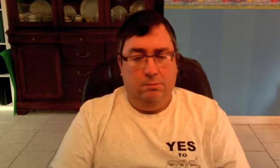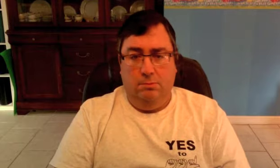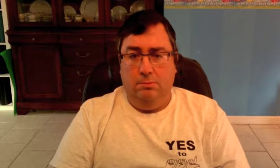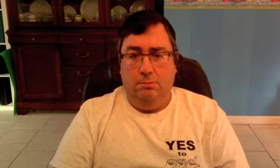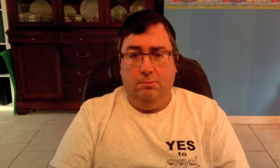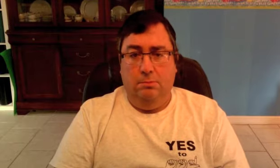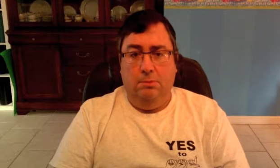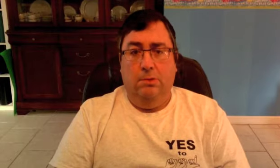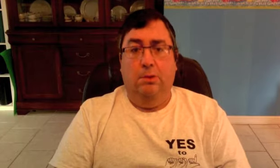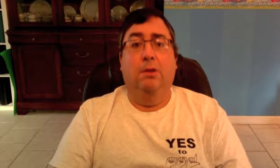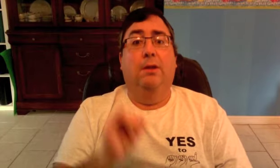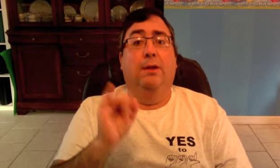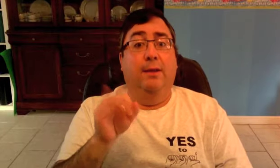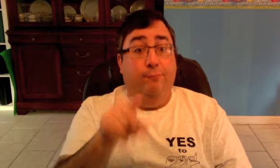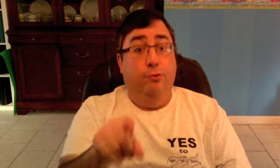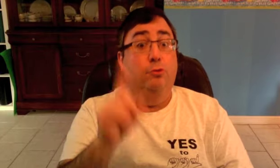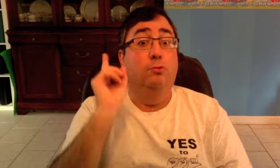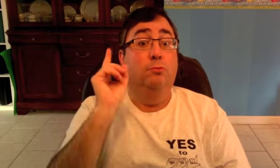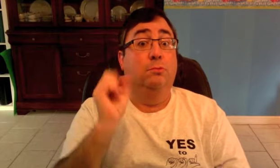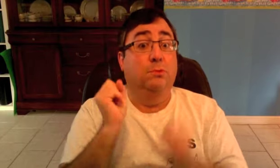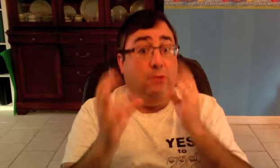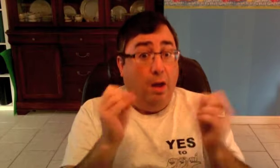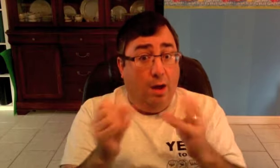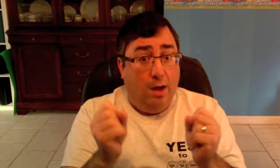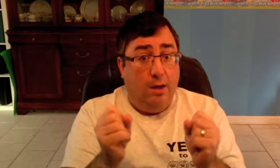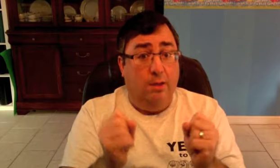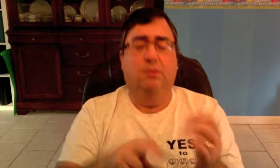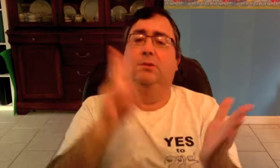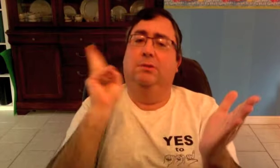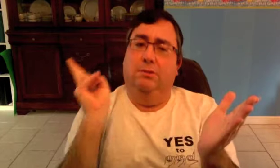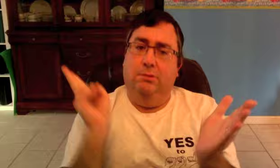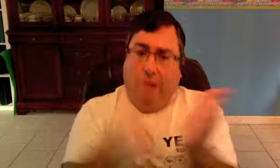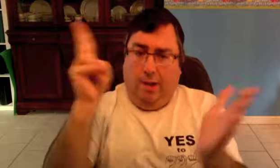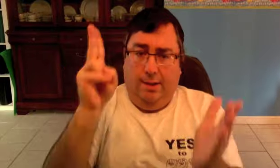If you sign, sign it!